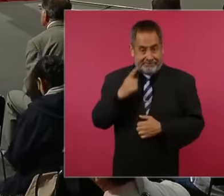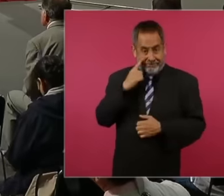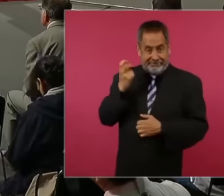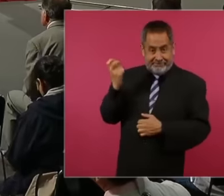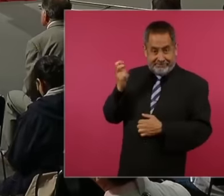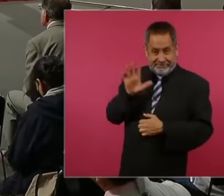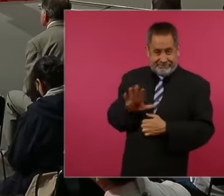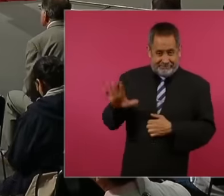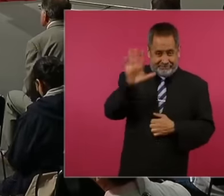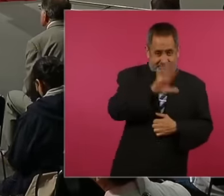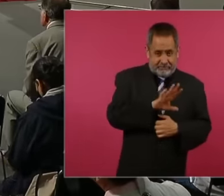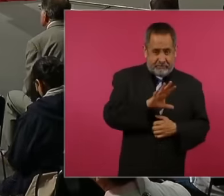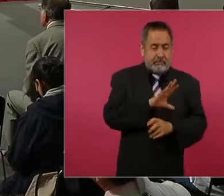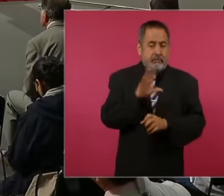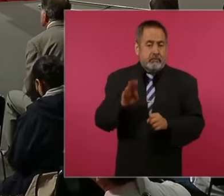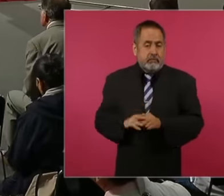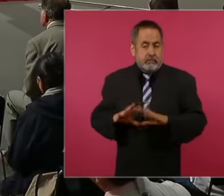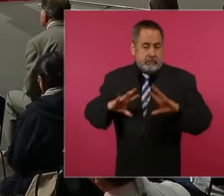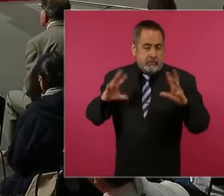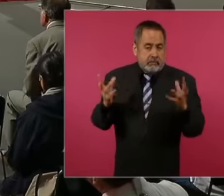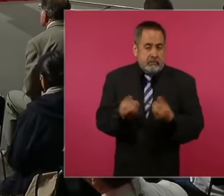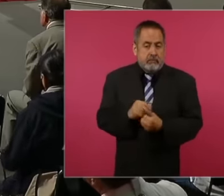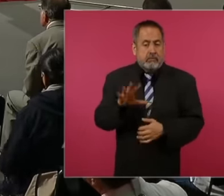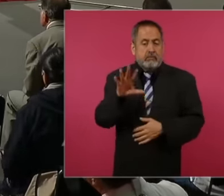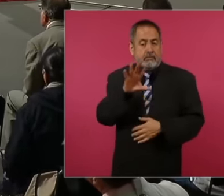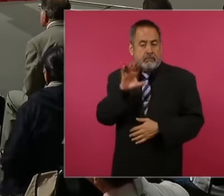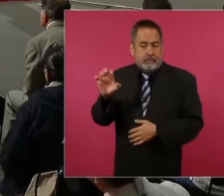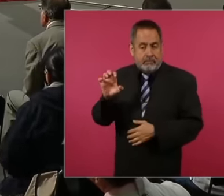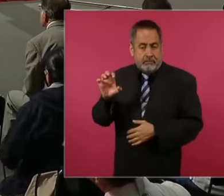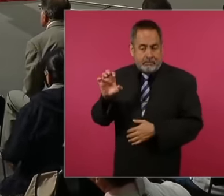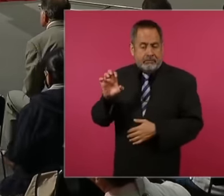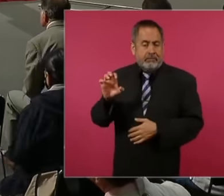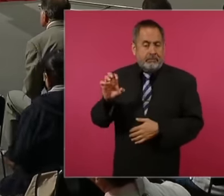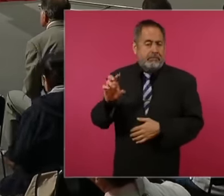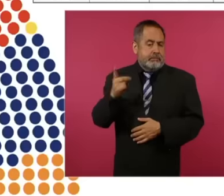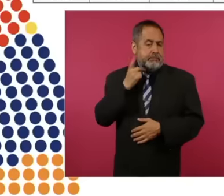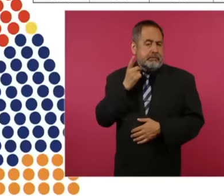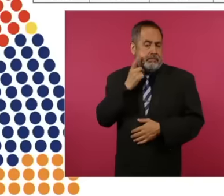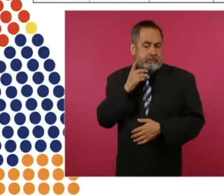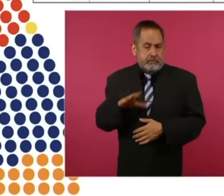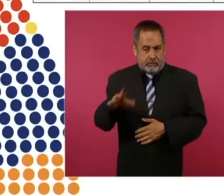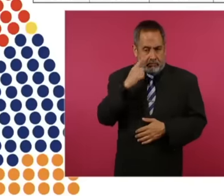we are already talking about the 500 president that is, it is a projection considering the